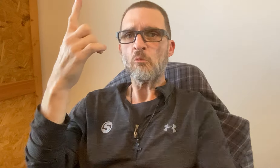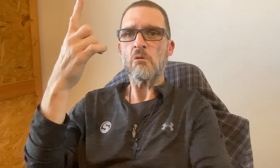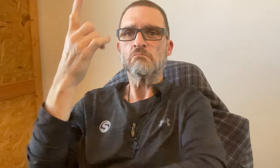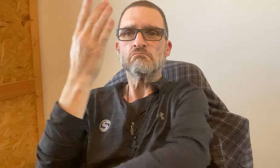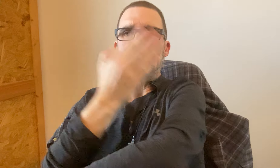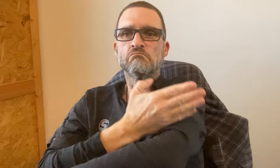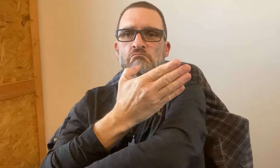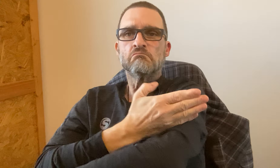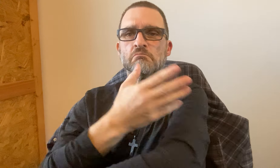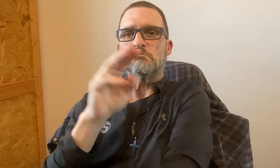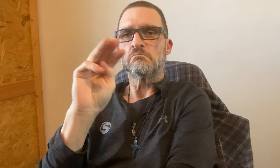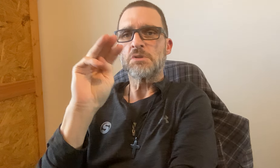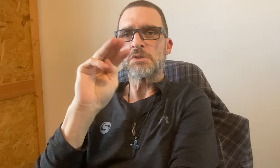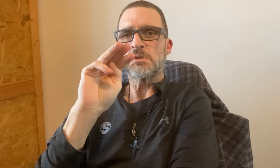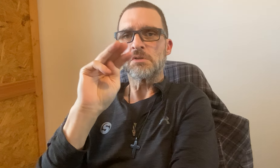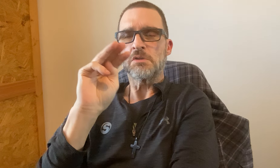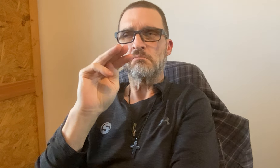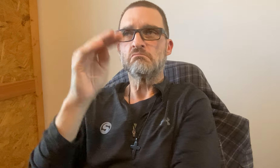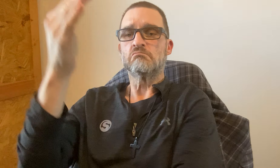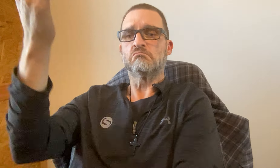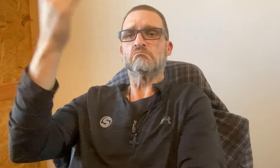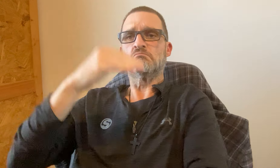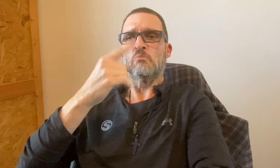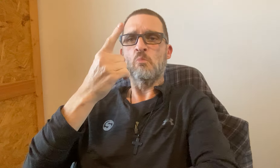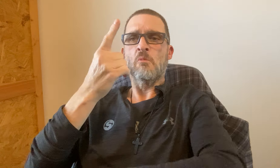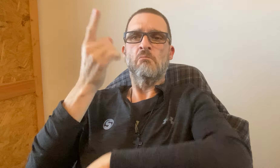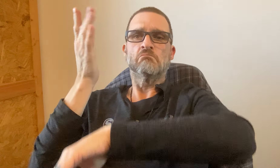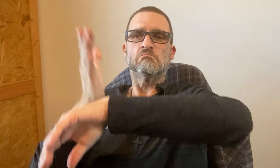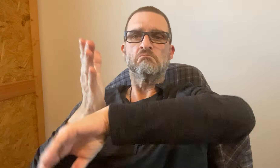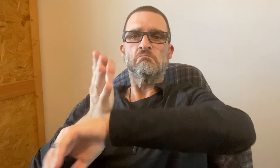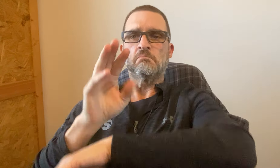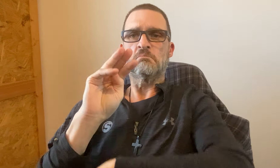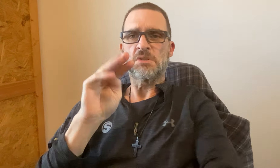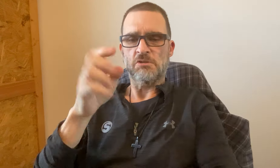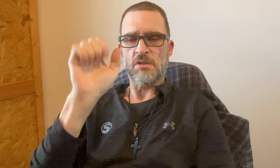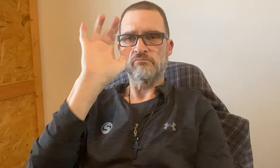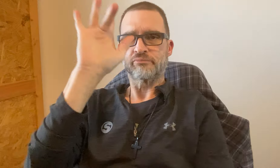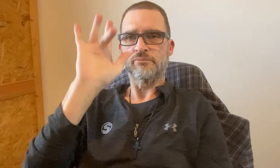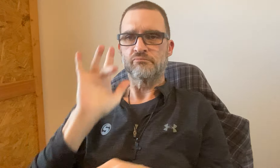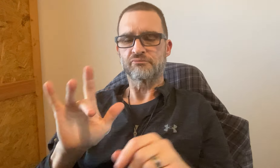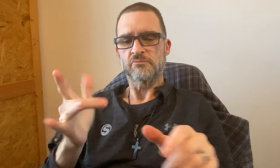You could pick 1 short sleeve M then 1 long sleeve Medium